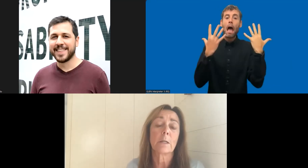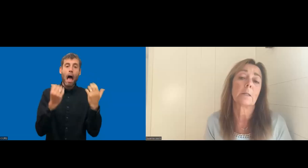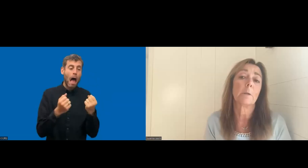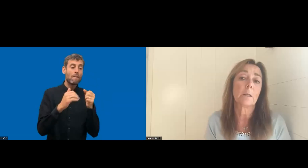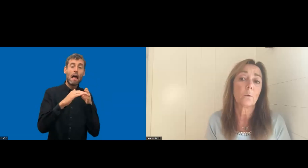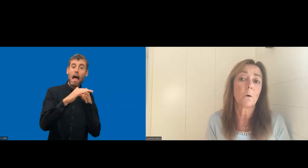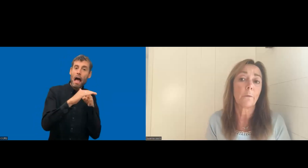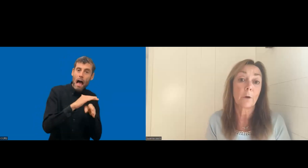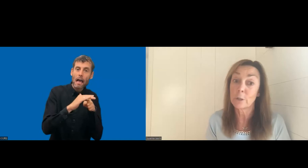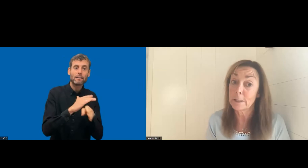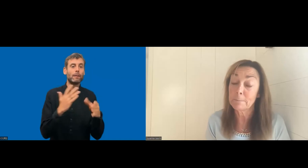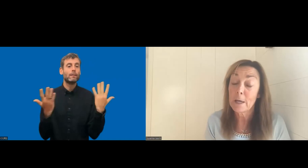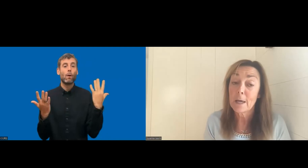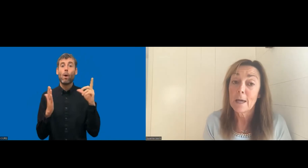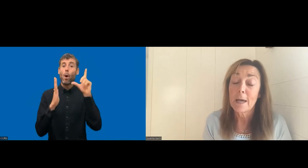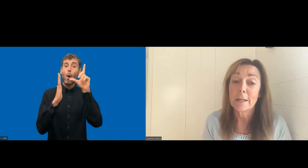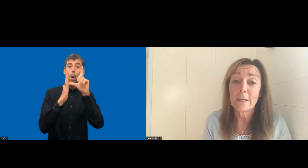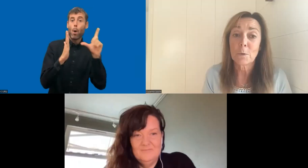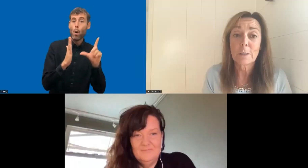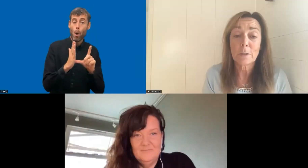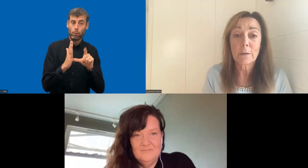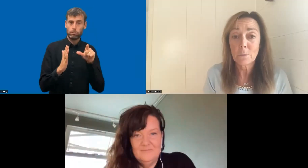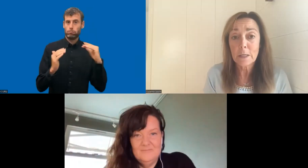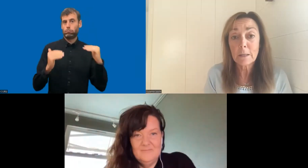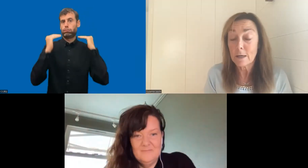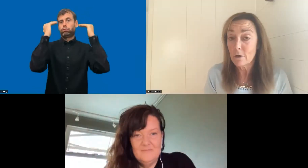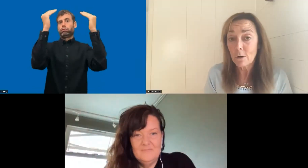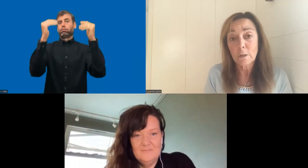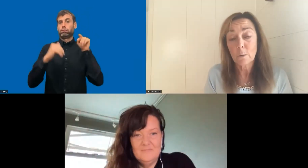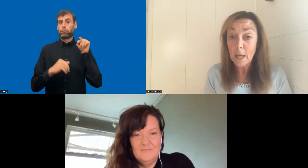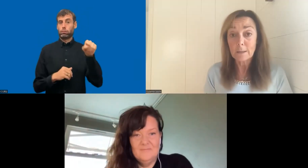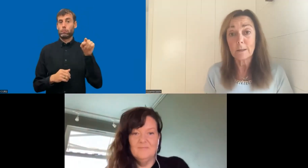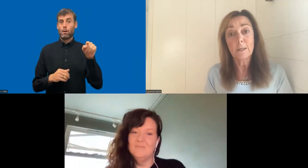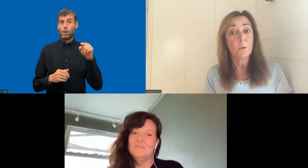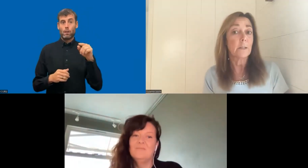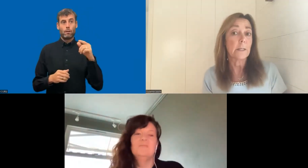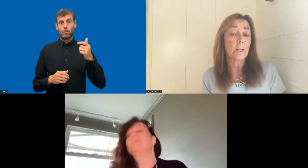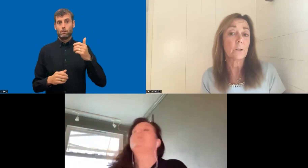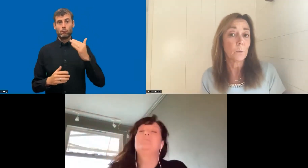accessibility law on the continent. And in 2023, they will add the EU legislation to